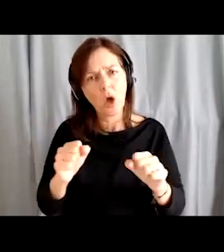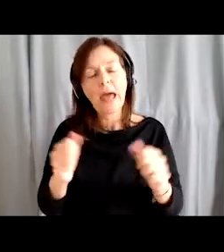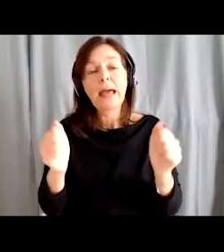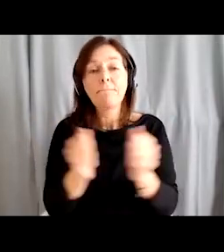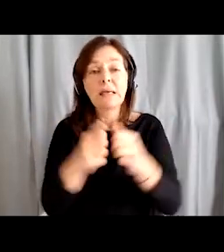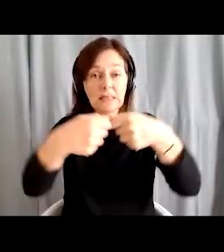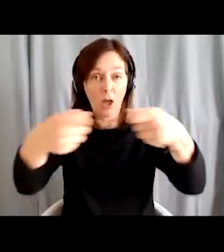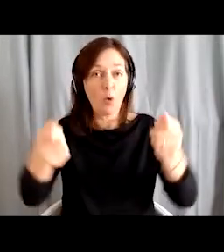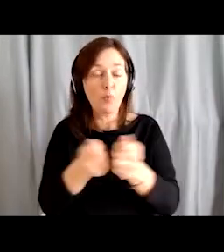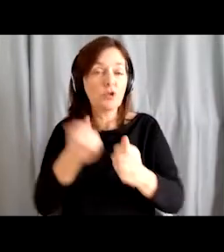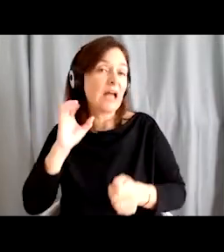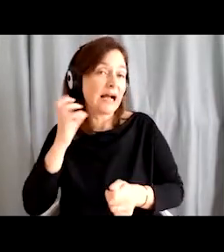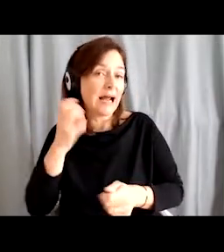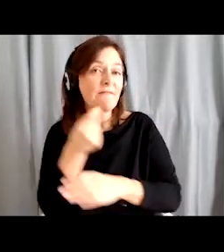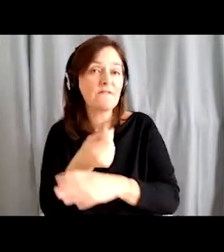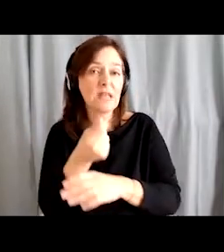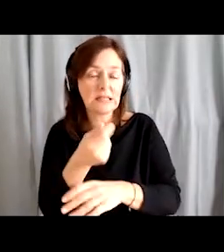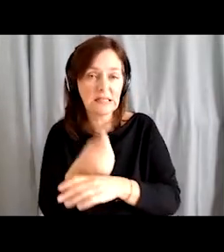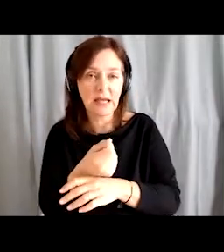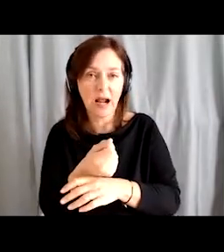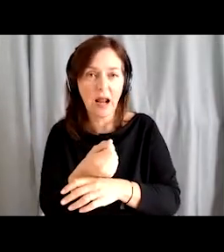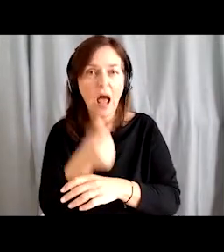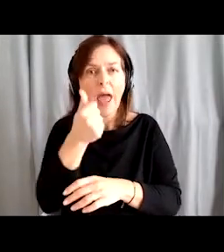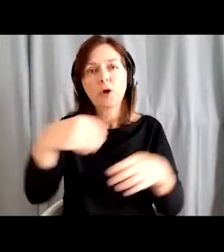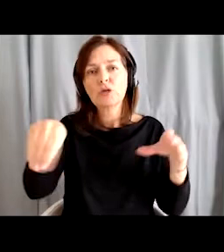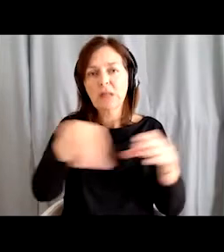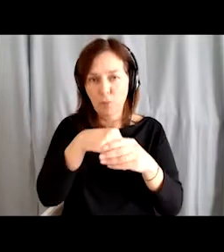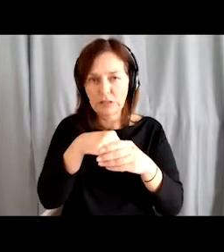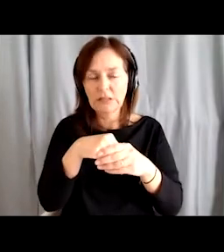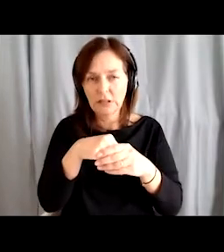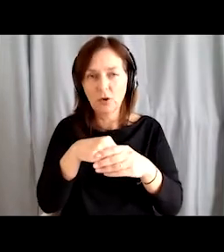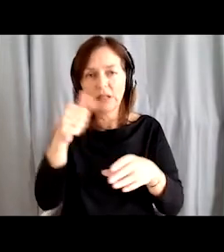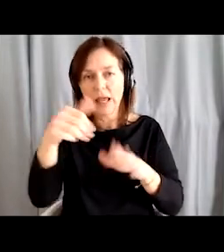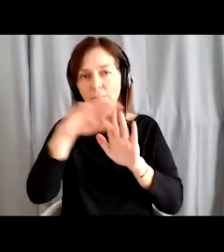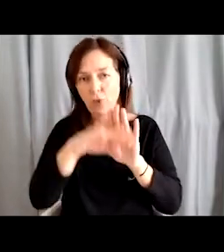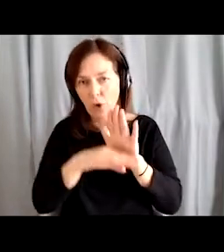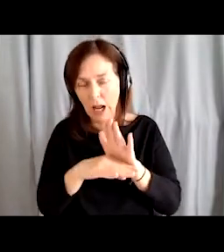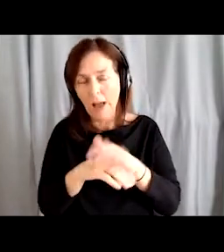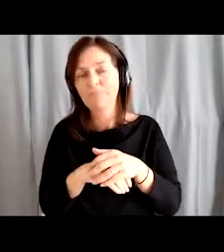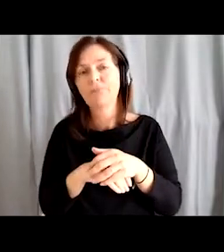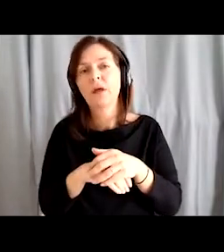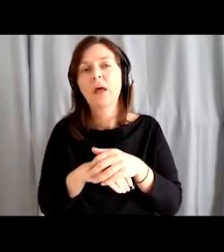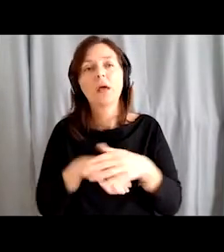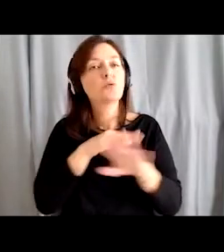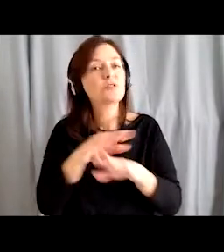of Kranj funded one employment and the programme and provided all the necessary funds